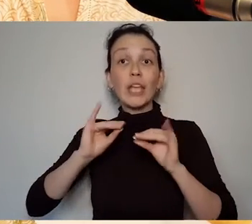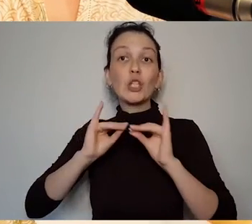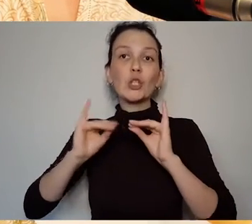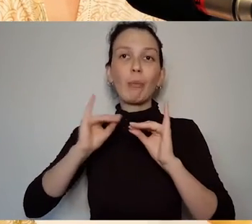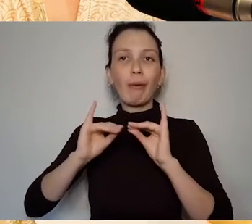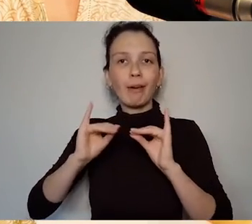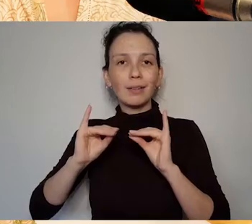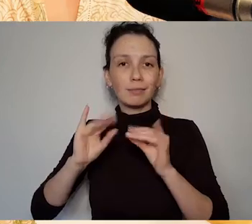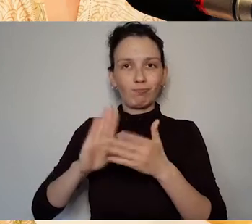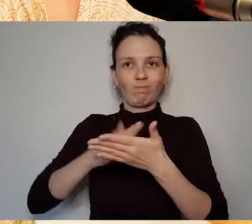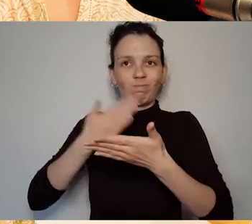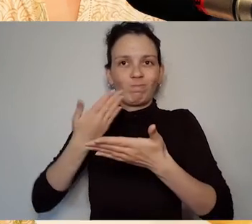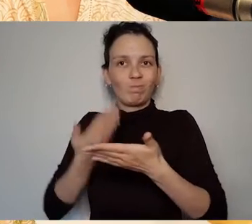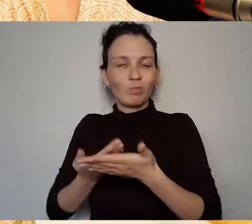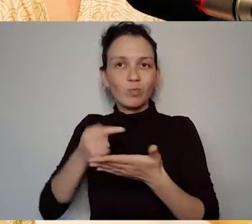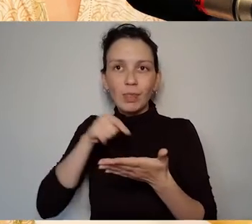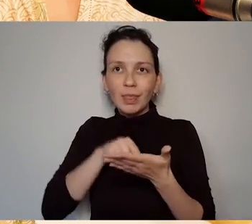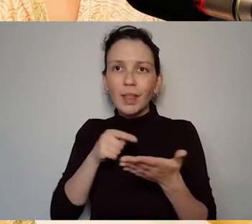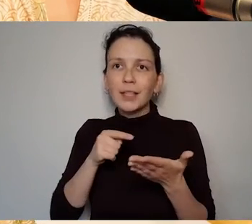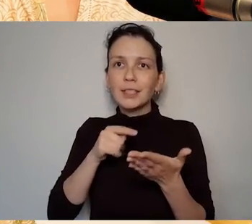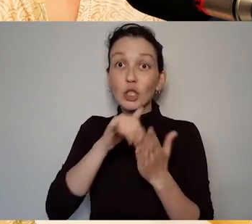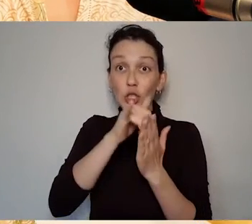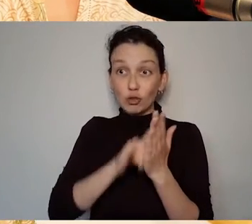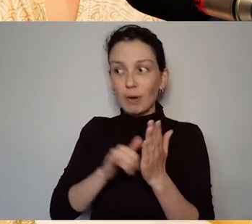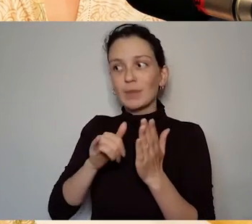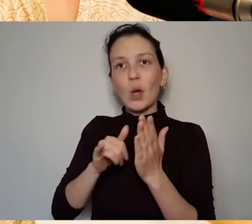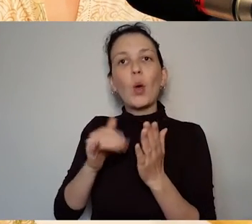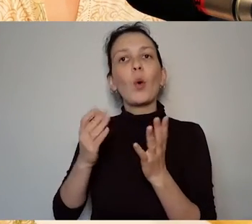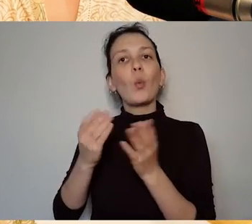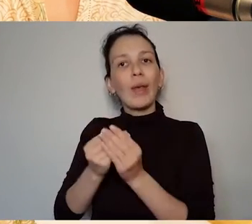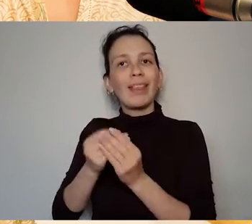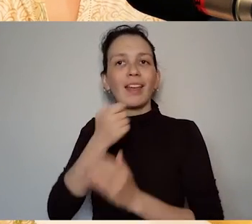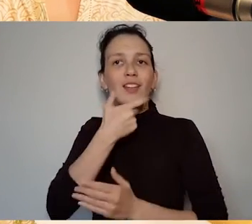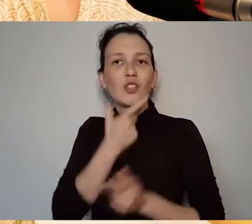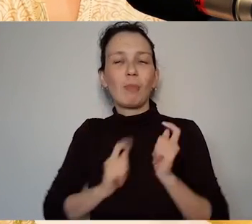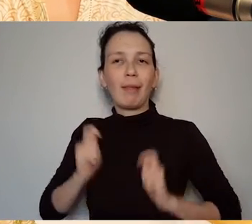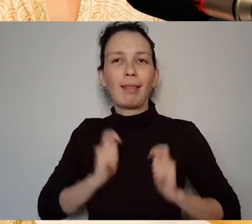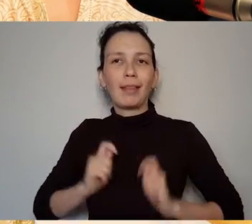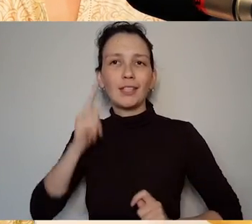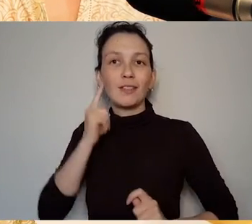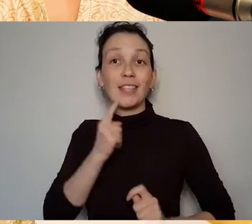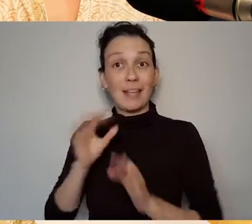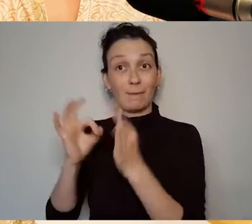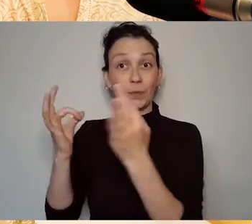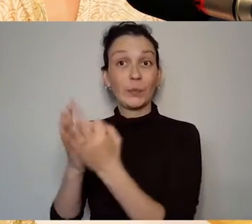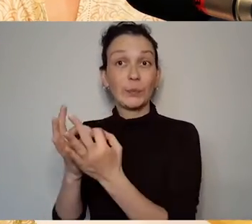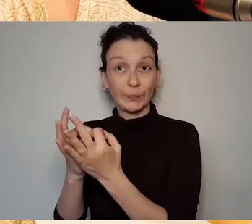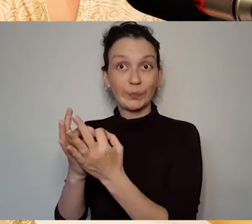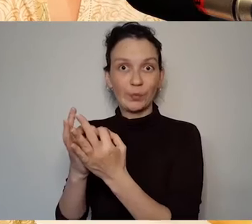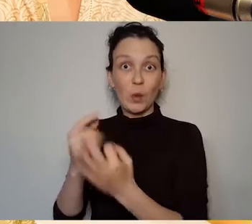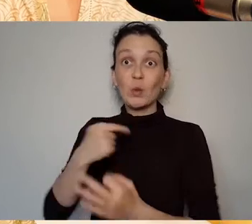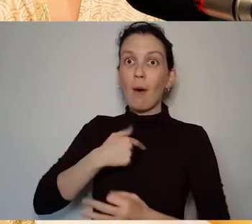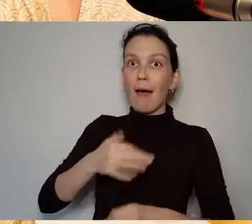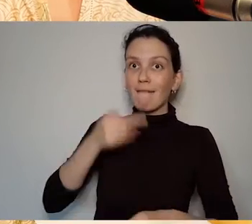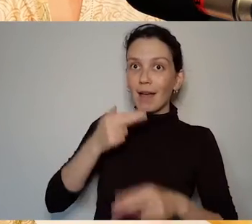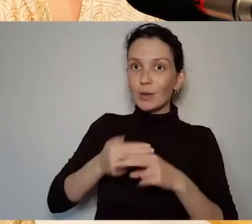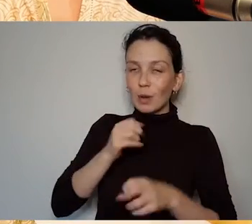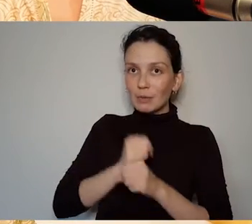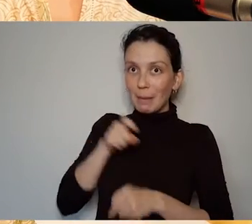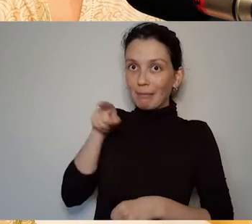script with Dublin Theatre of the Deaf and I got wind of this and said well we'd like to devise a